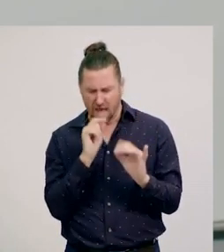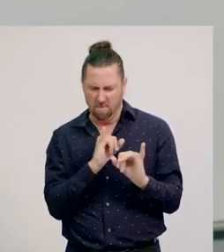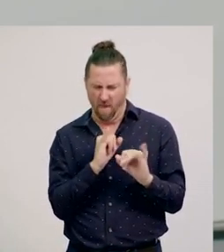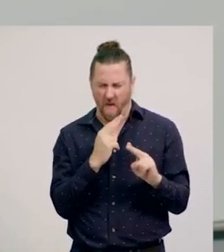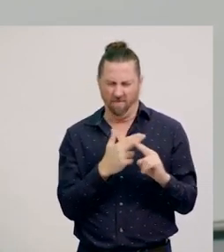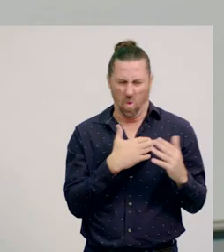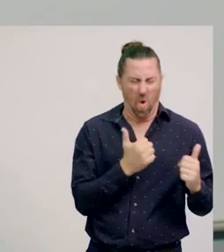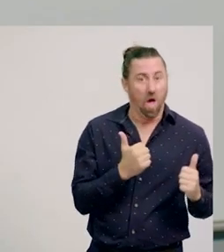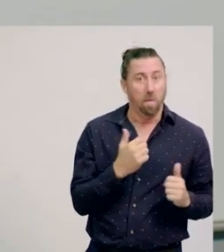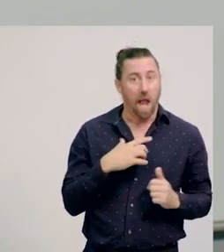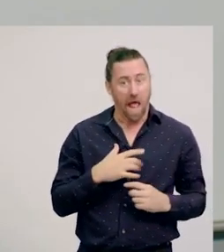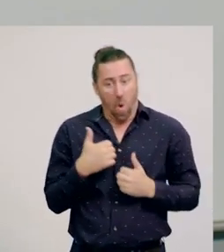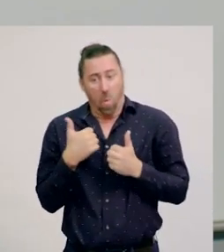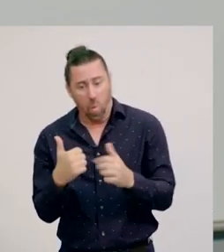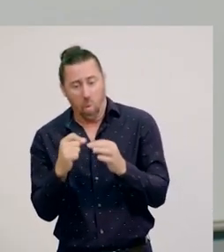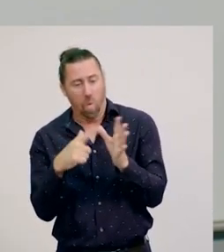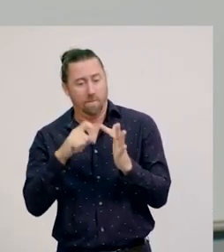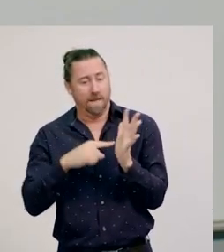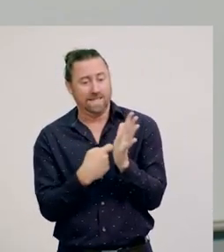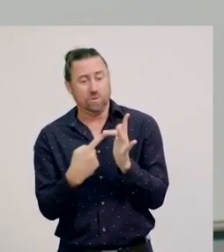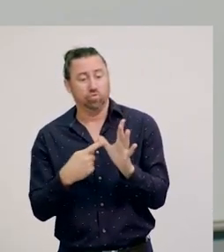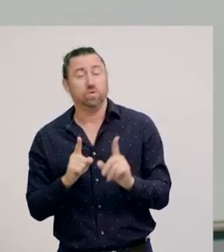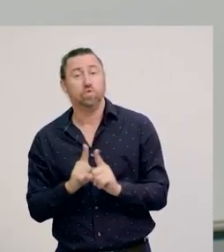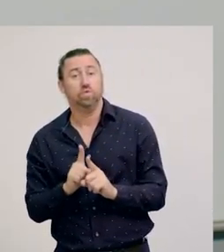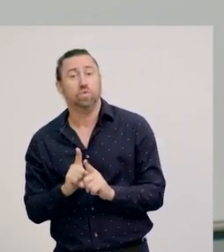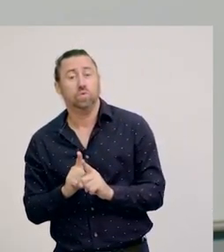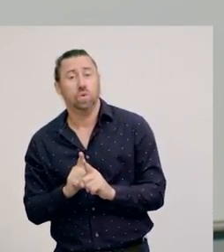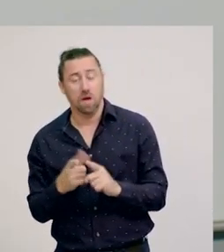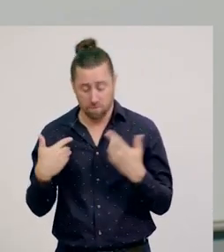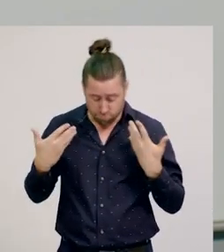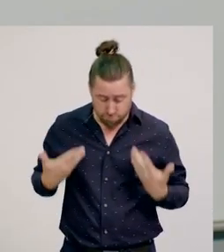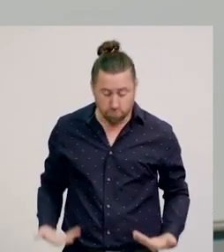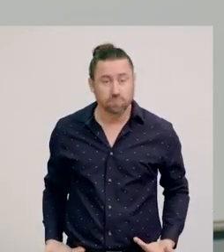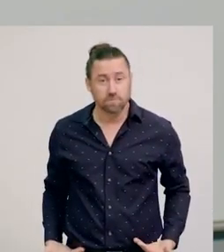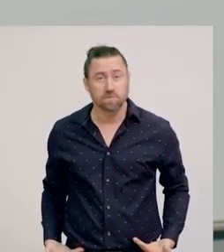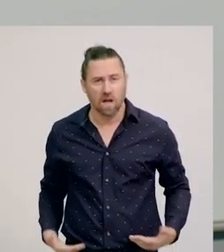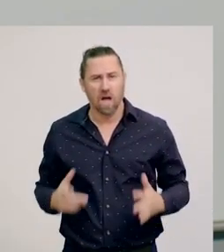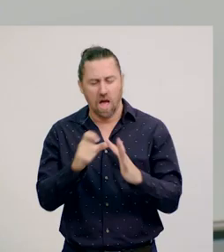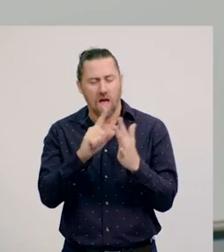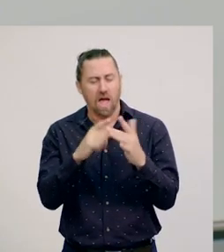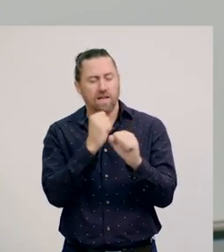there are others that we rely on, to be healthy. The human body, particularly the digestive tract,